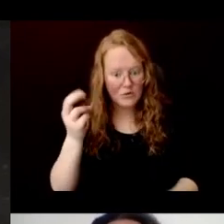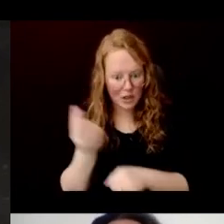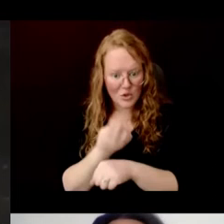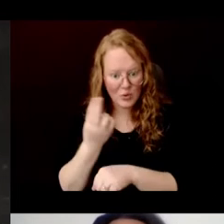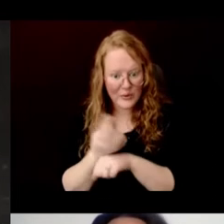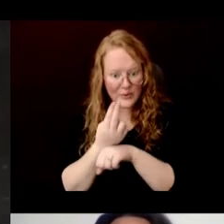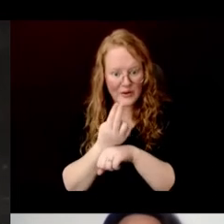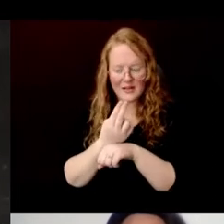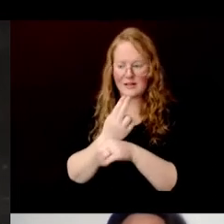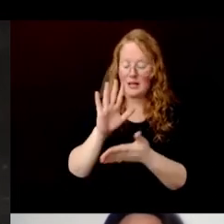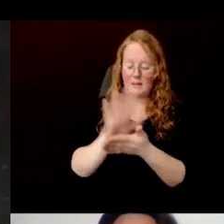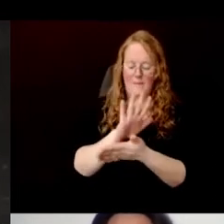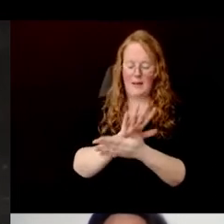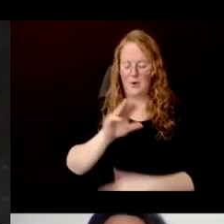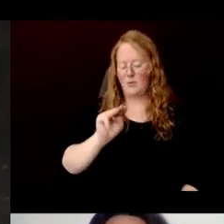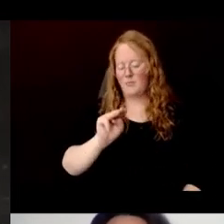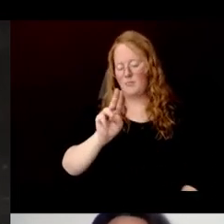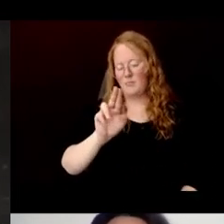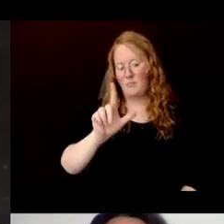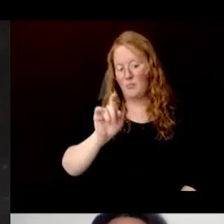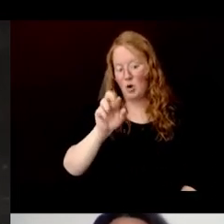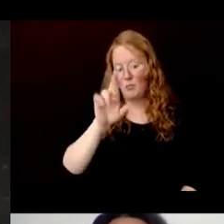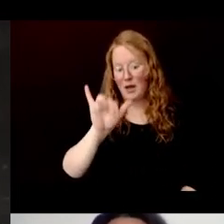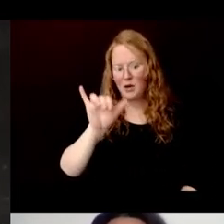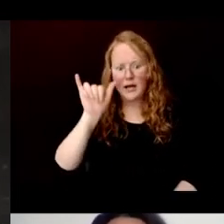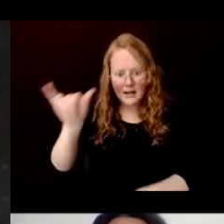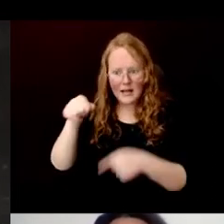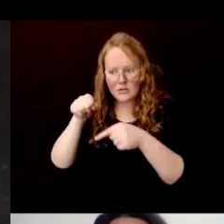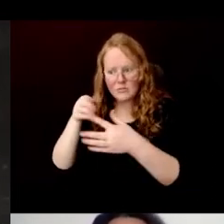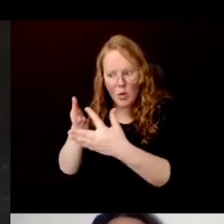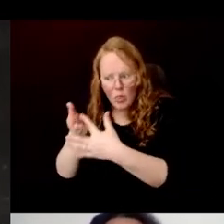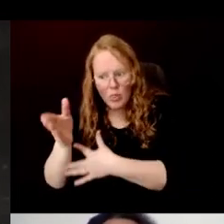Paper mulberry, which is used/processed throughout southeast Asia, is also used in processing in Vietnam.